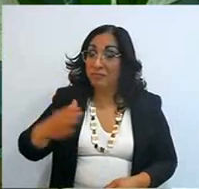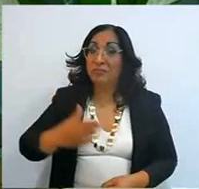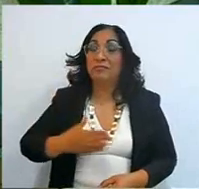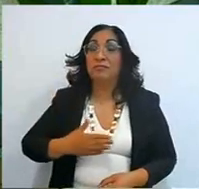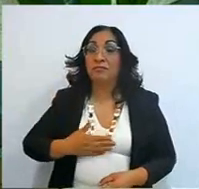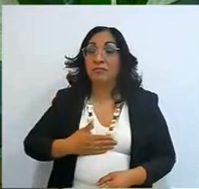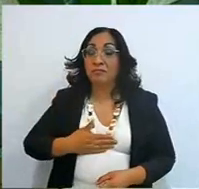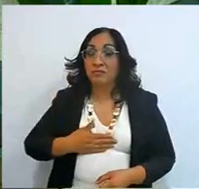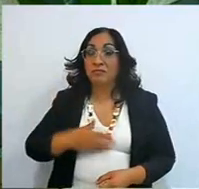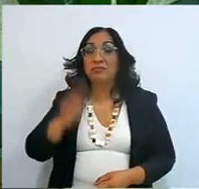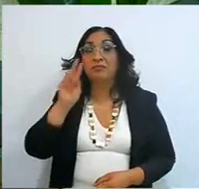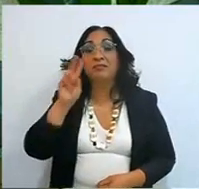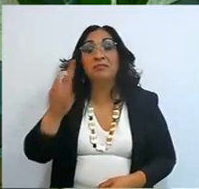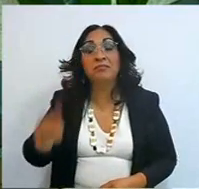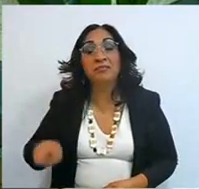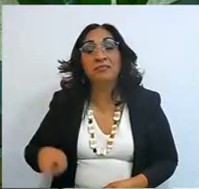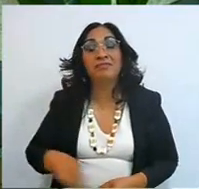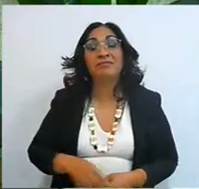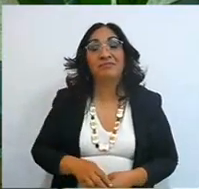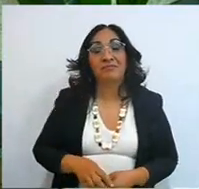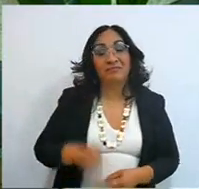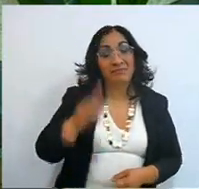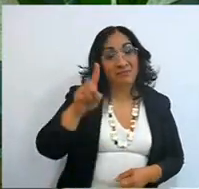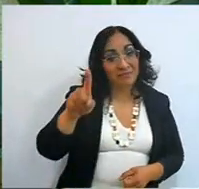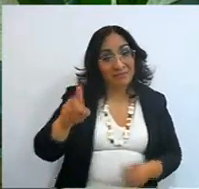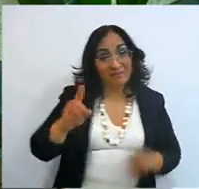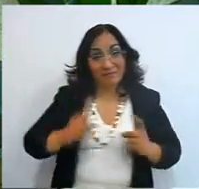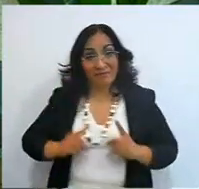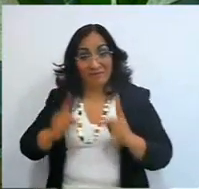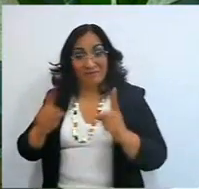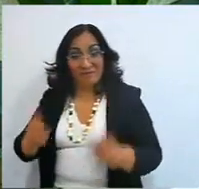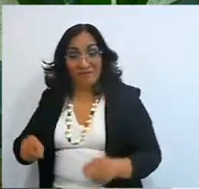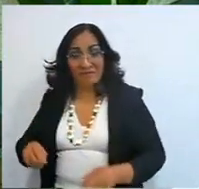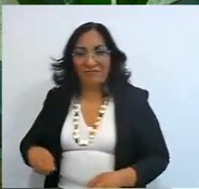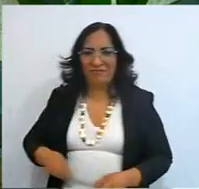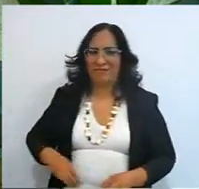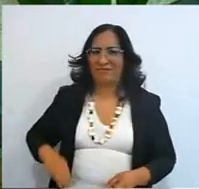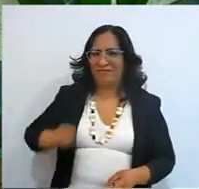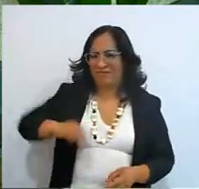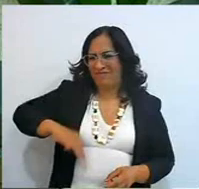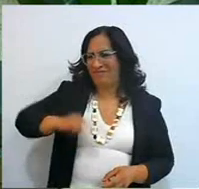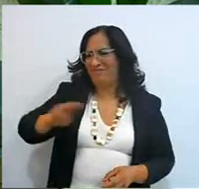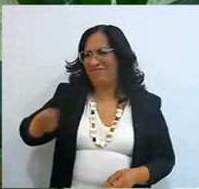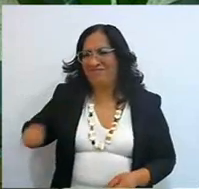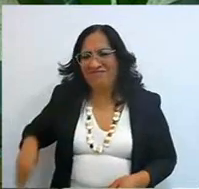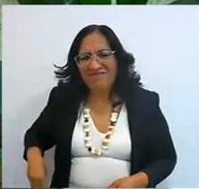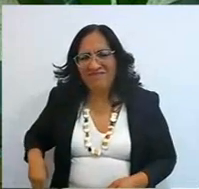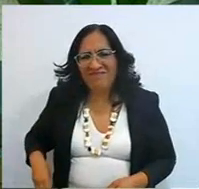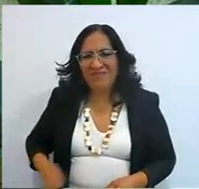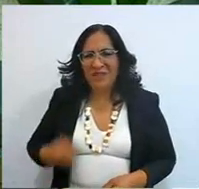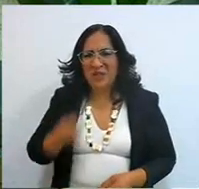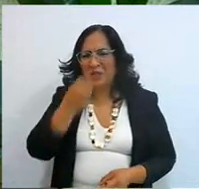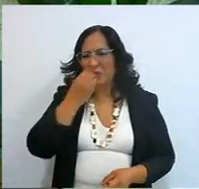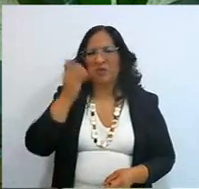He gave his life for you, he took the insults, they spit on him, they put a crown of thorns on him,